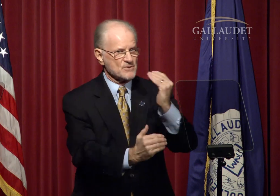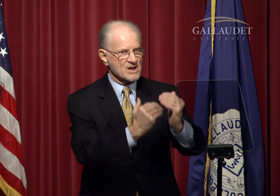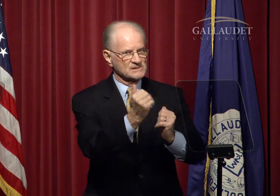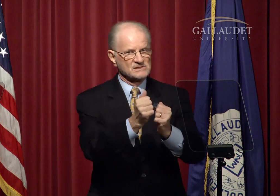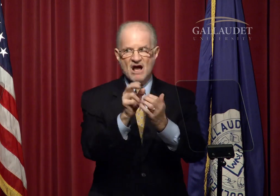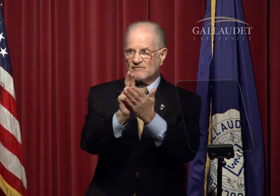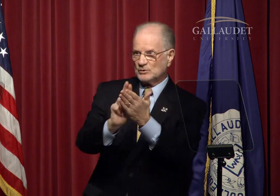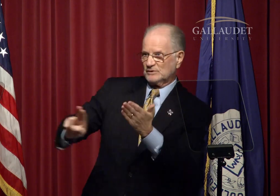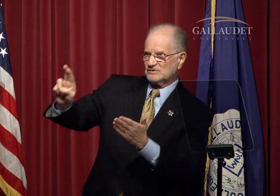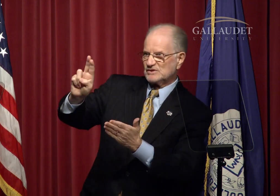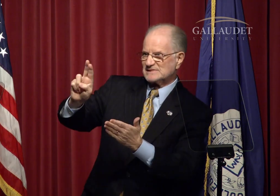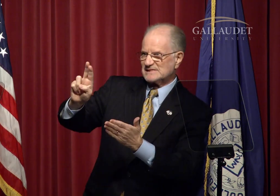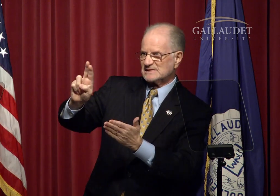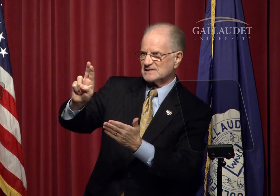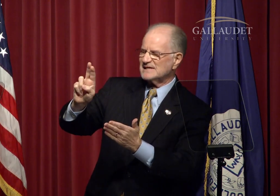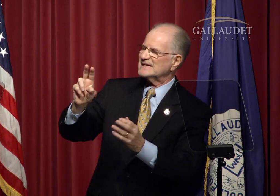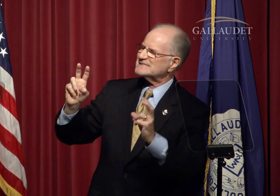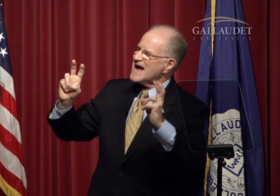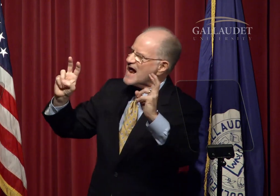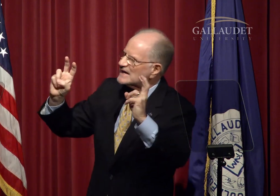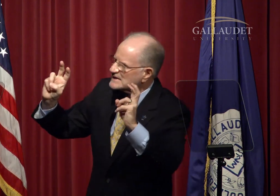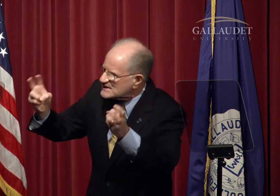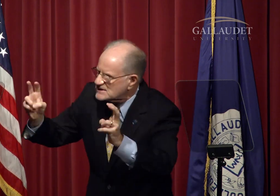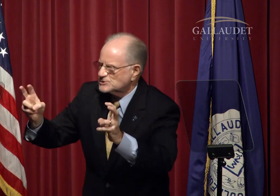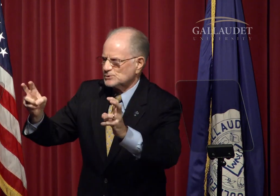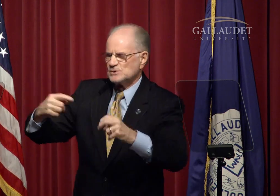and decision-making processes of the university -